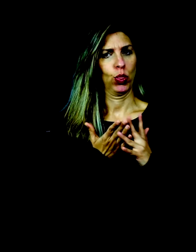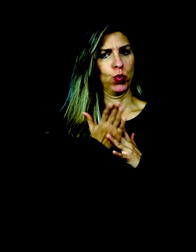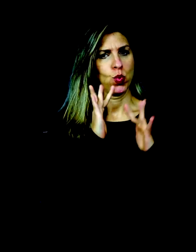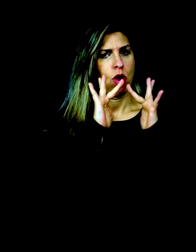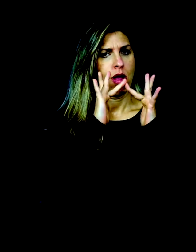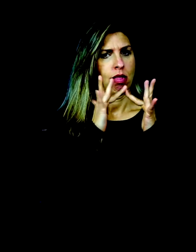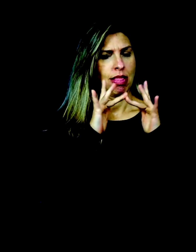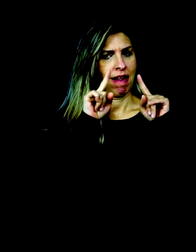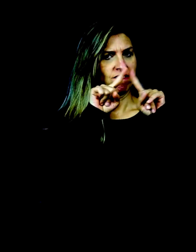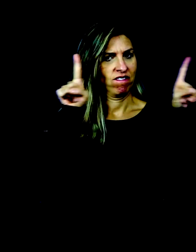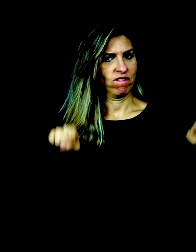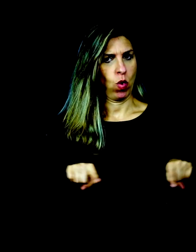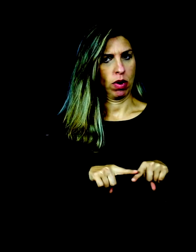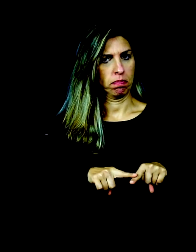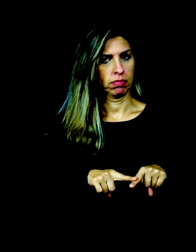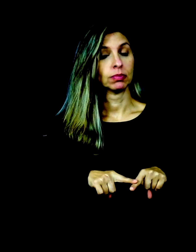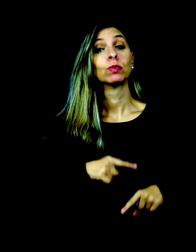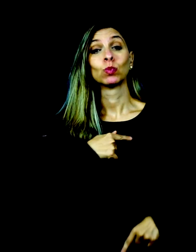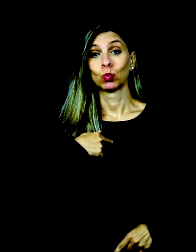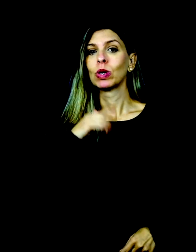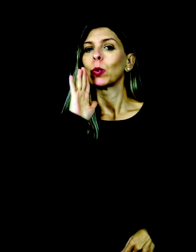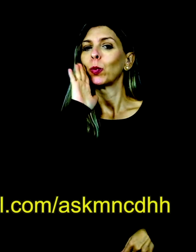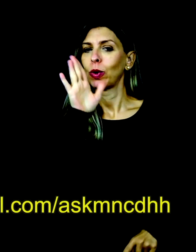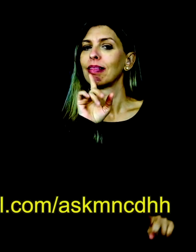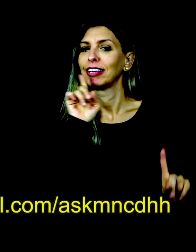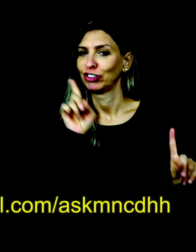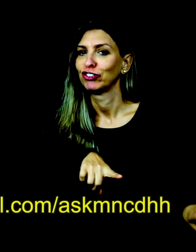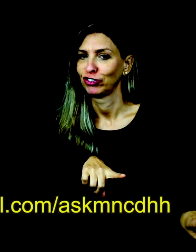through our online form so that we can respond.